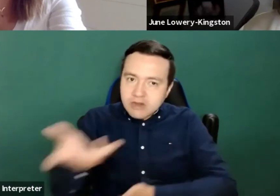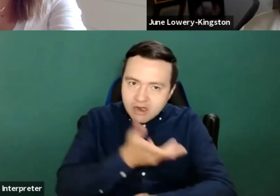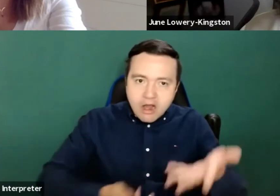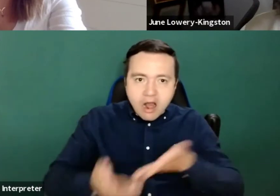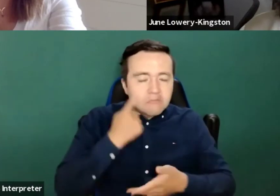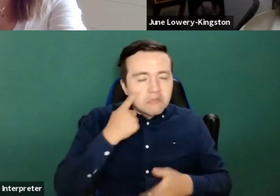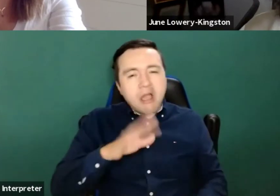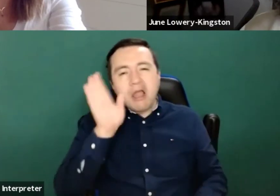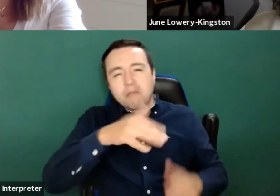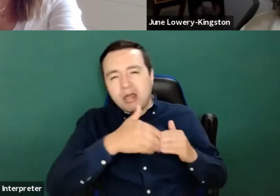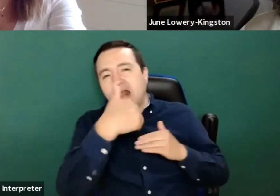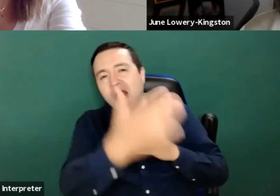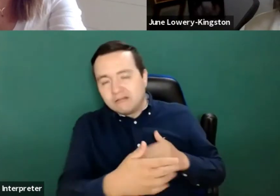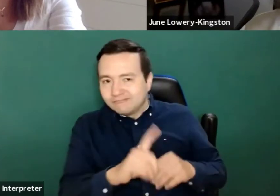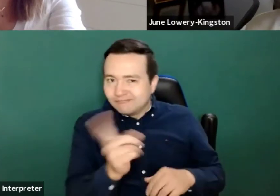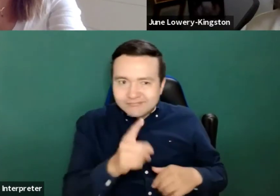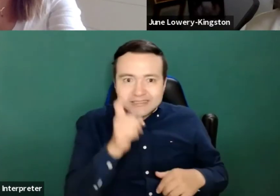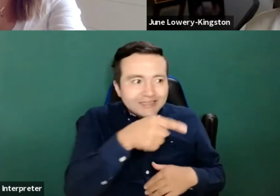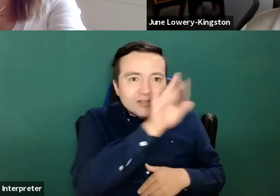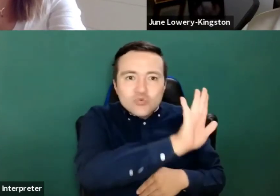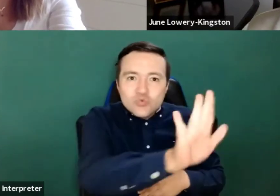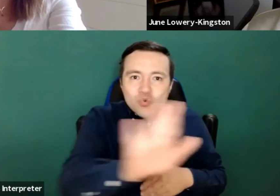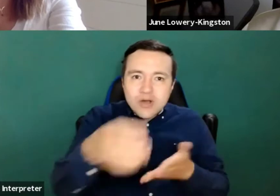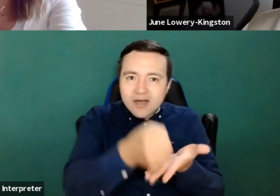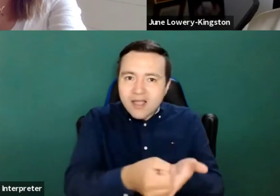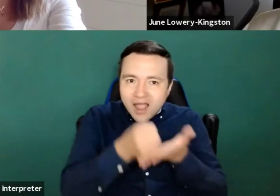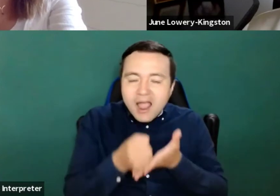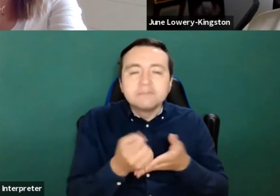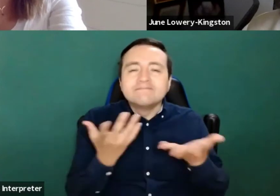So I'm really calling on your help to get this out, particularly to industry, whether